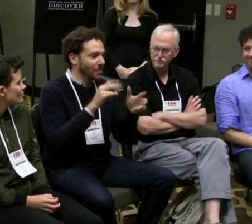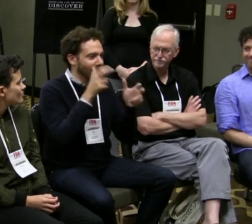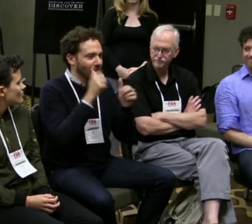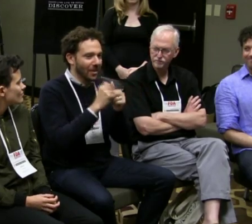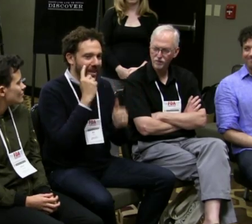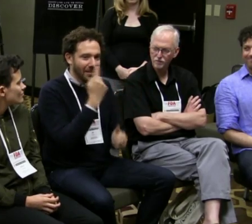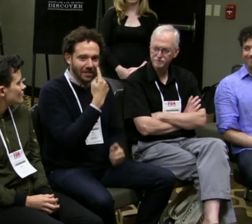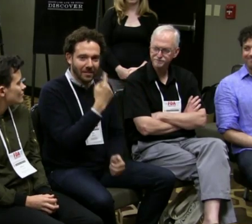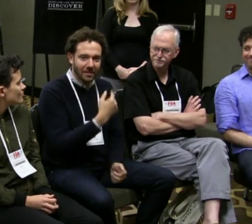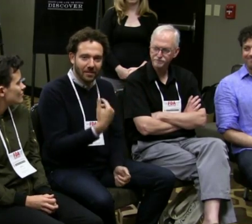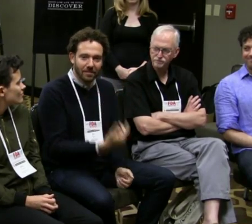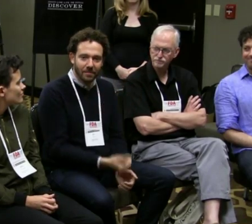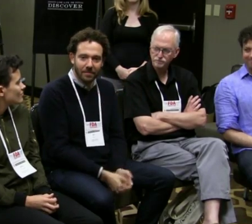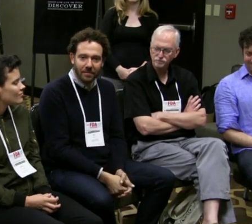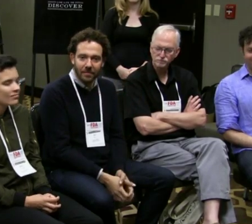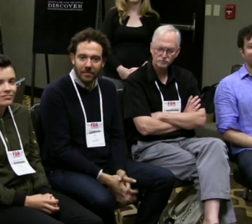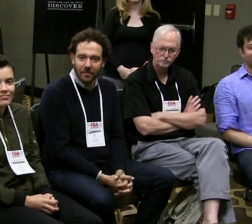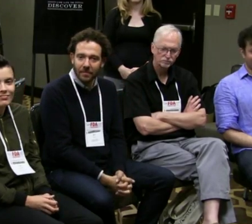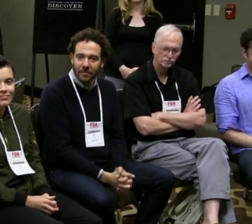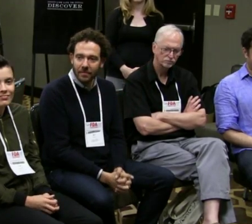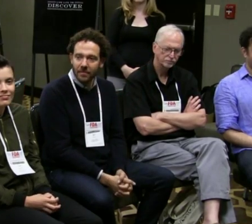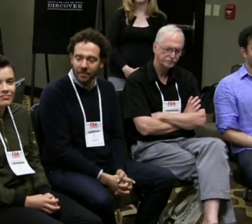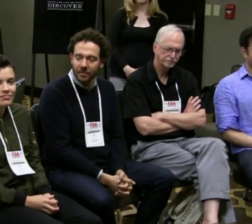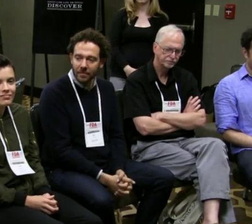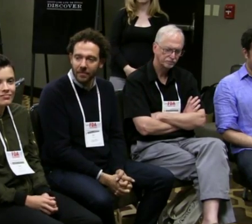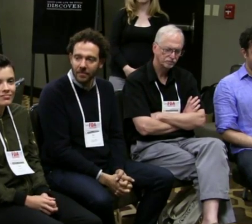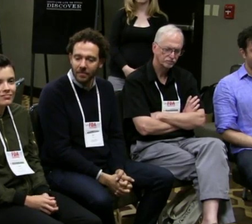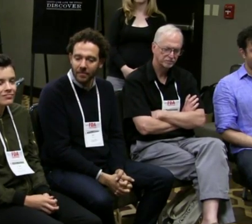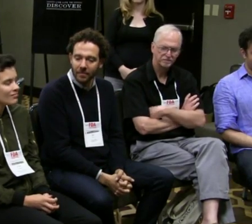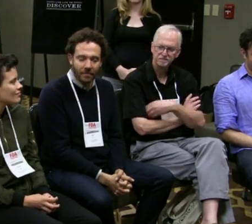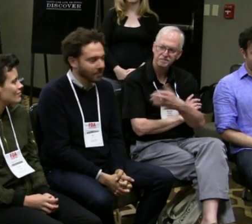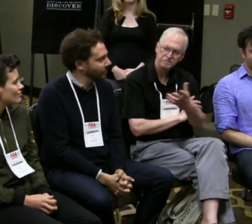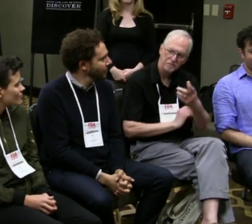So they're learning not only to listen with their ears but with their eyes.